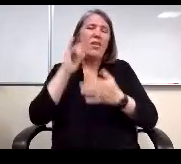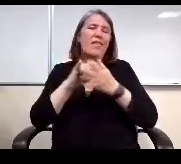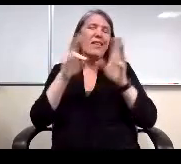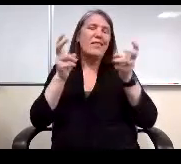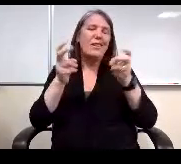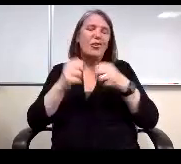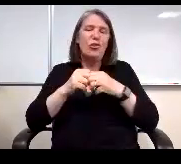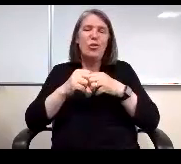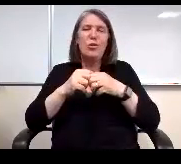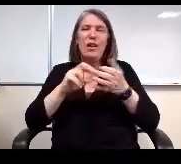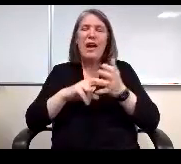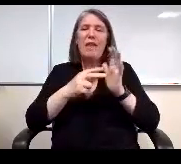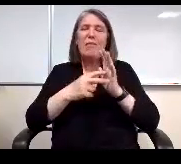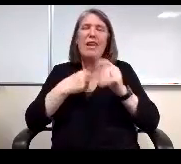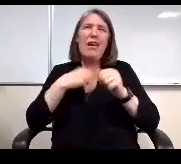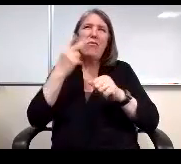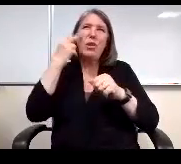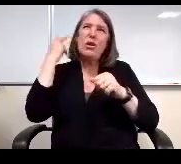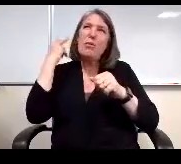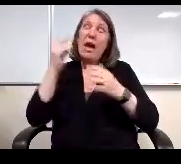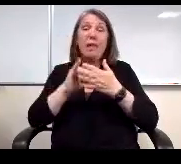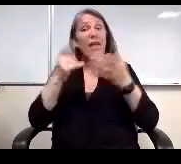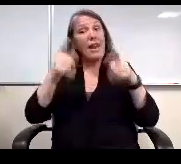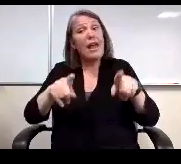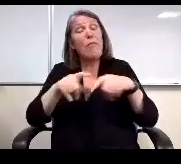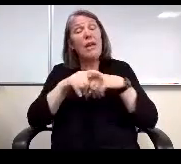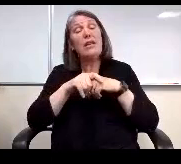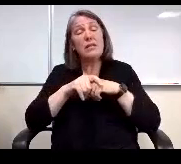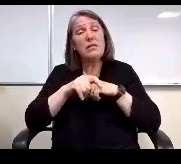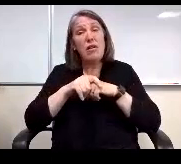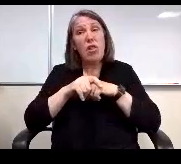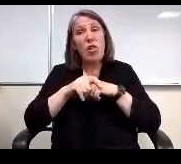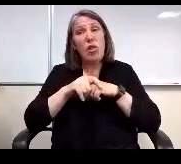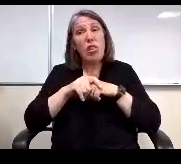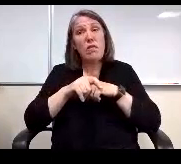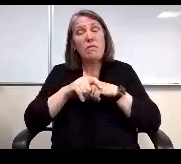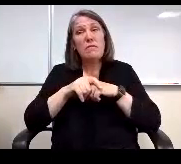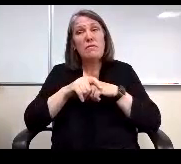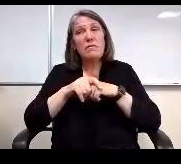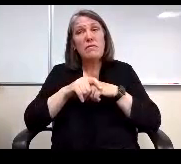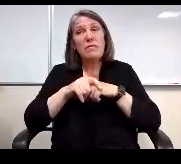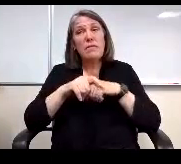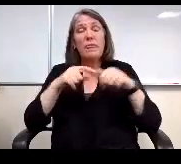I mean, I've looked back and that happens. And I haven't, but I I I was reserved the